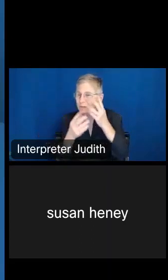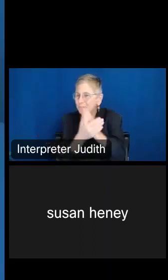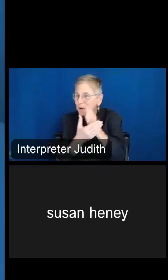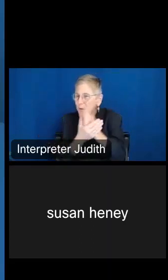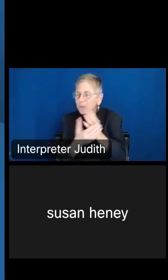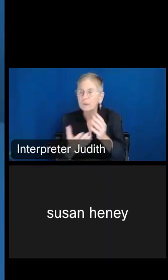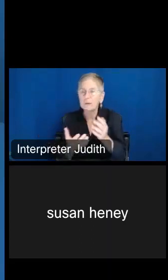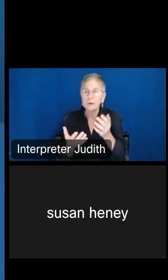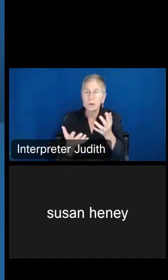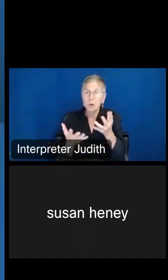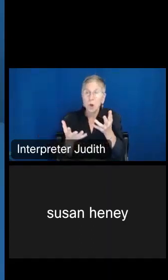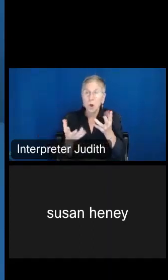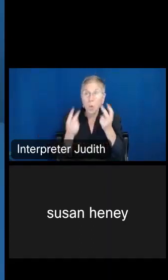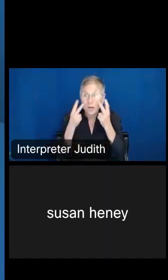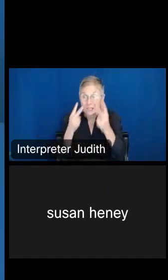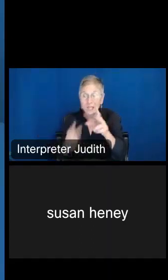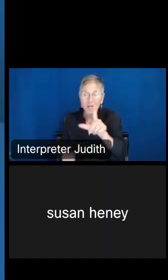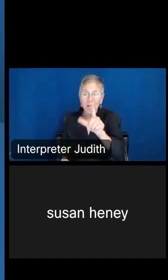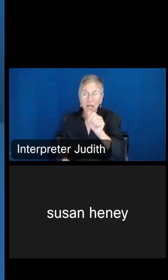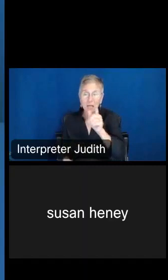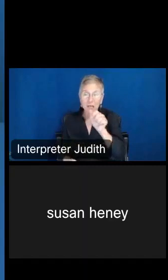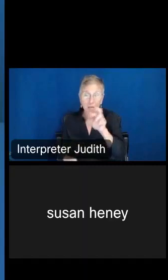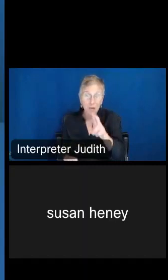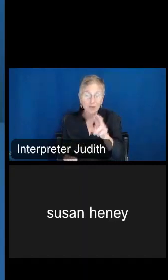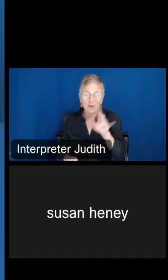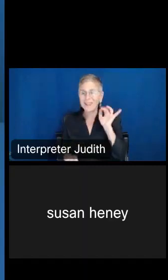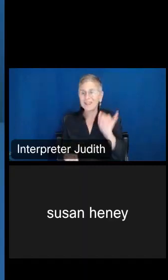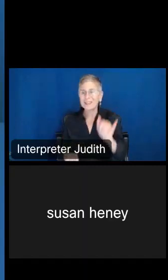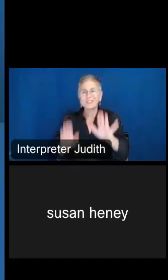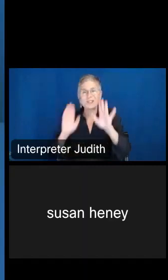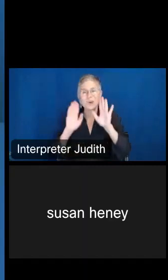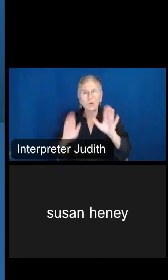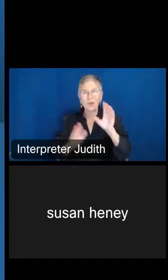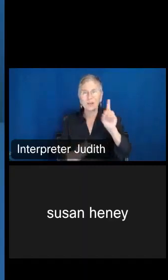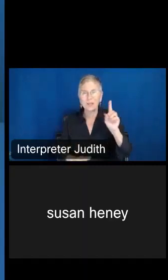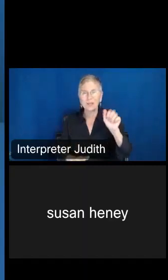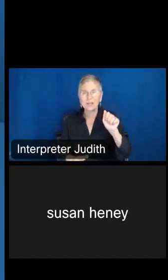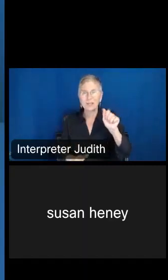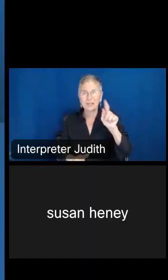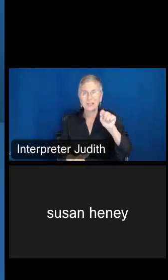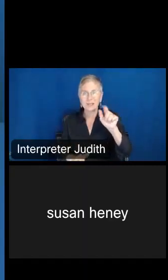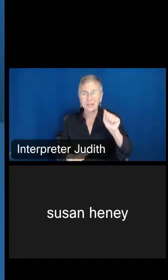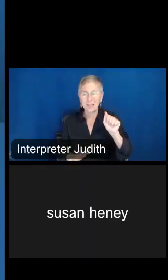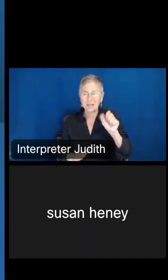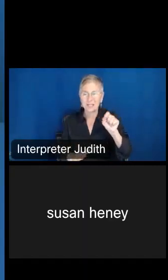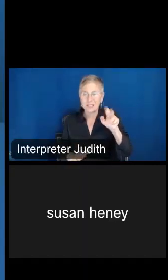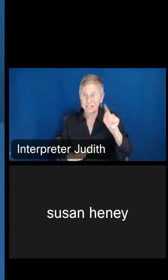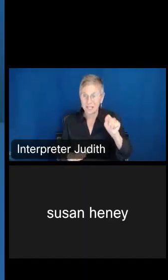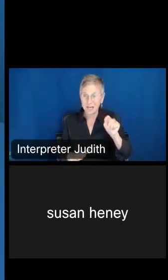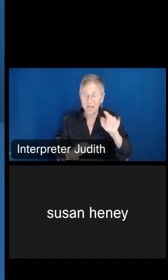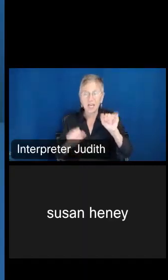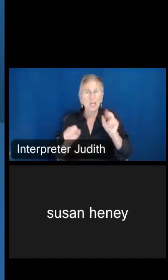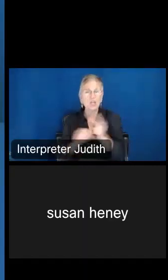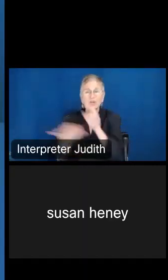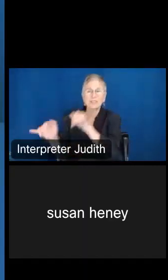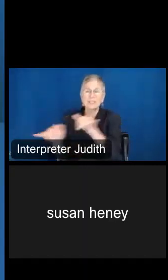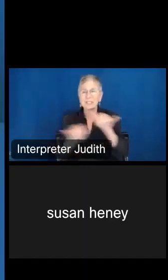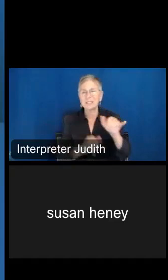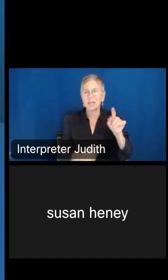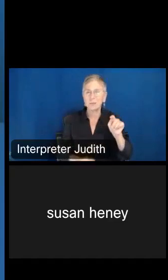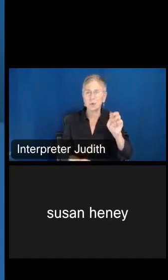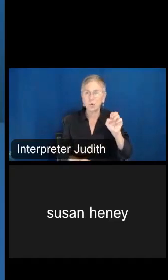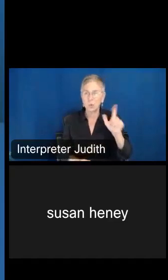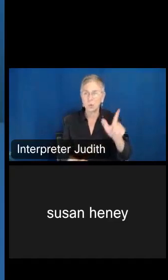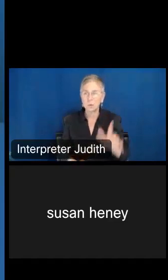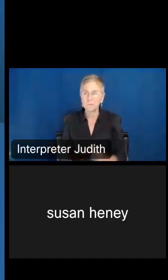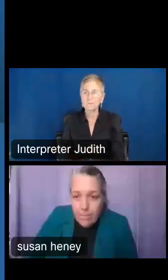to look at labor issues, this is a great dataset to look at, and you can do that through the